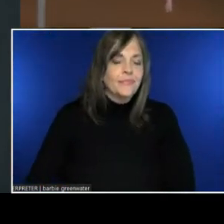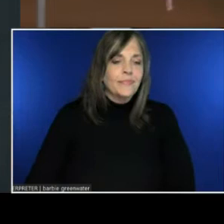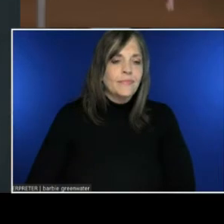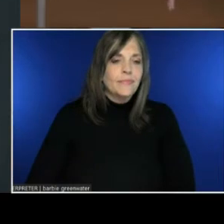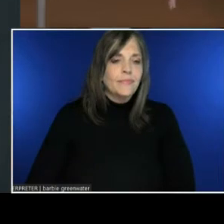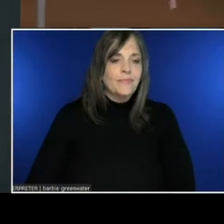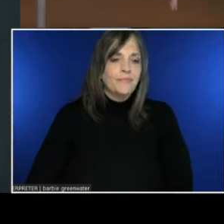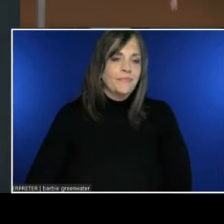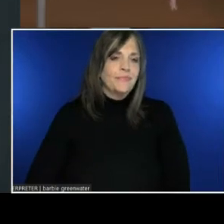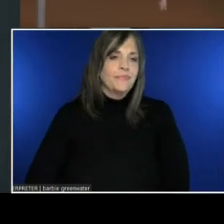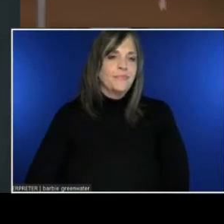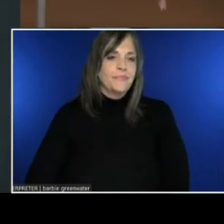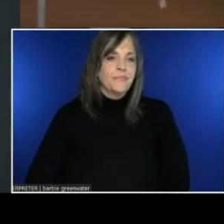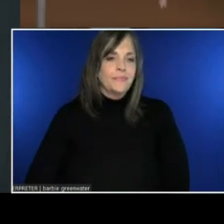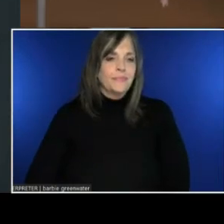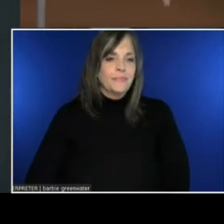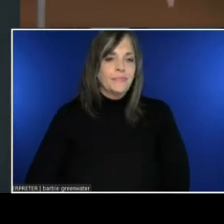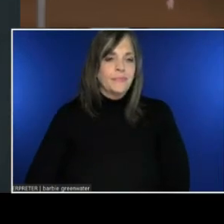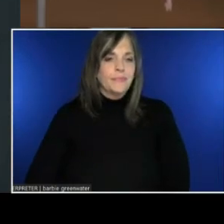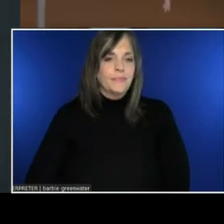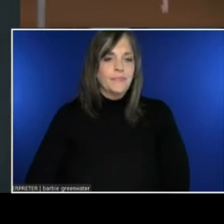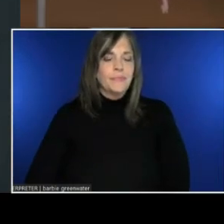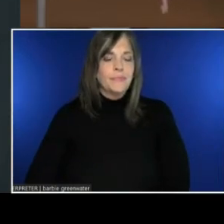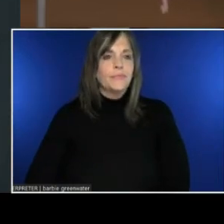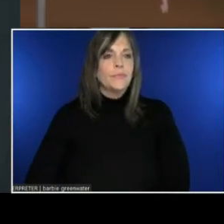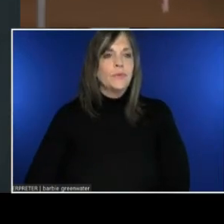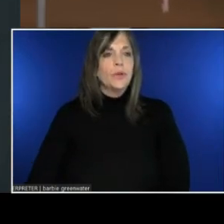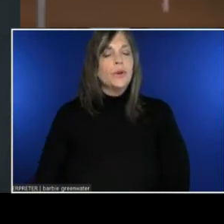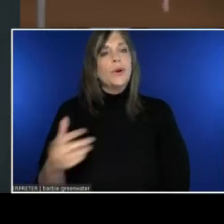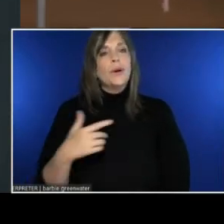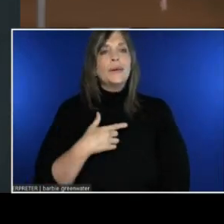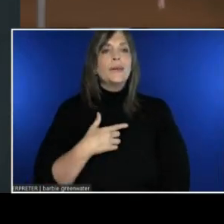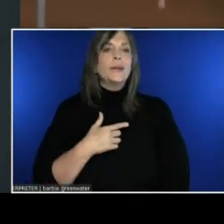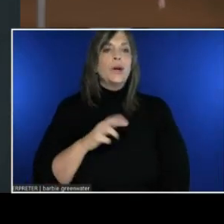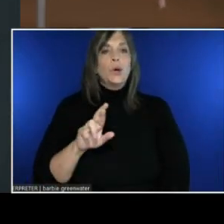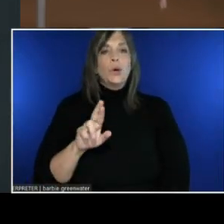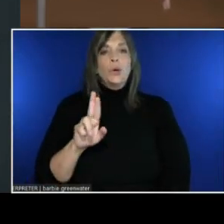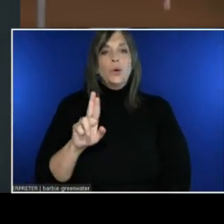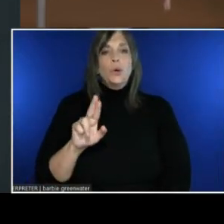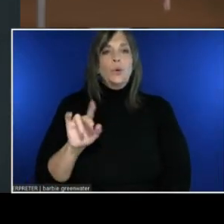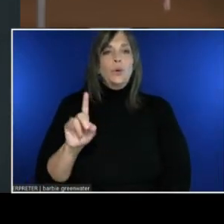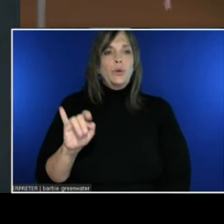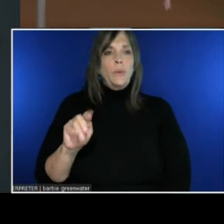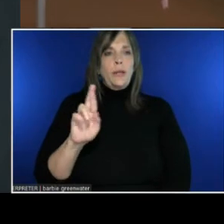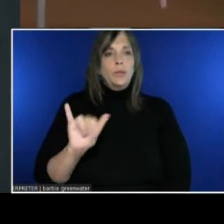I have to press enter to enable this. And I get a little box that shows up.